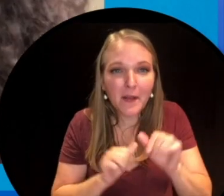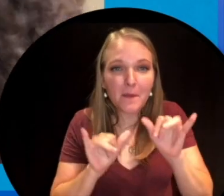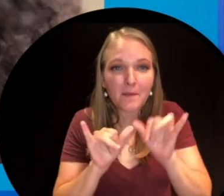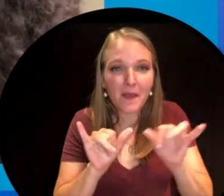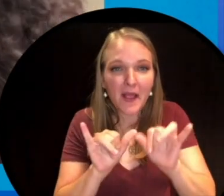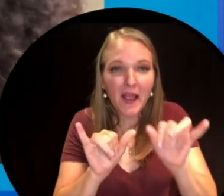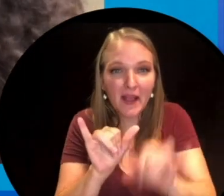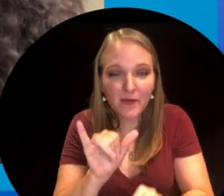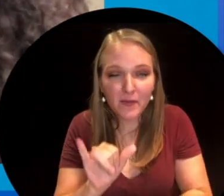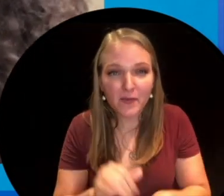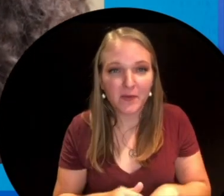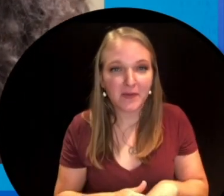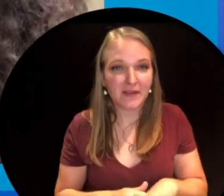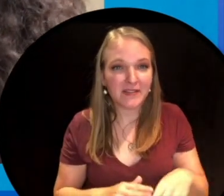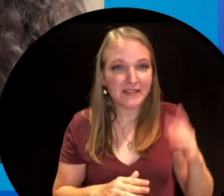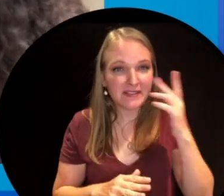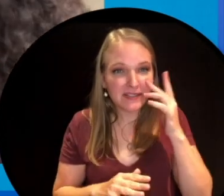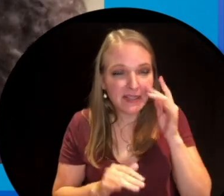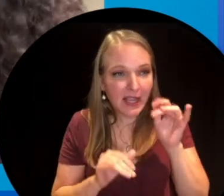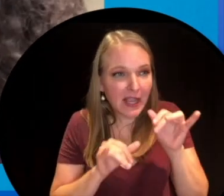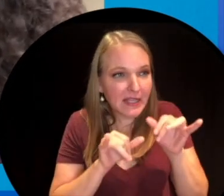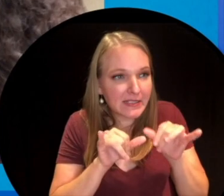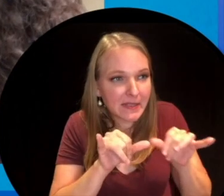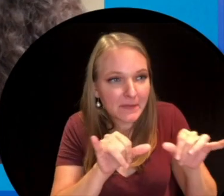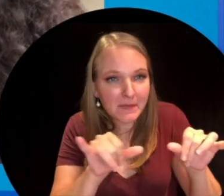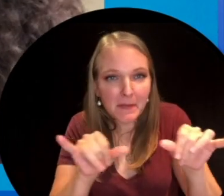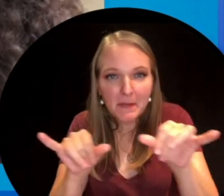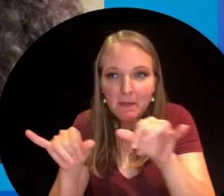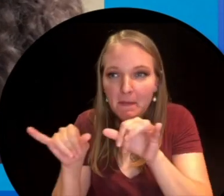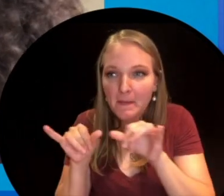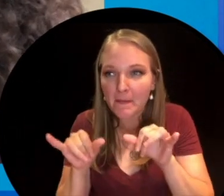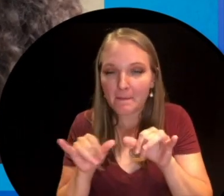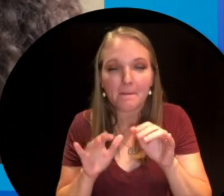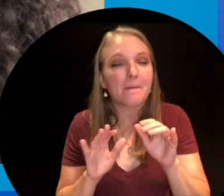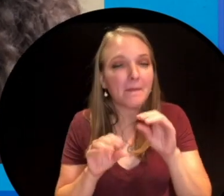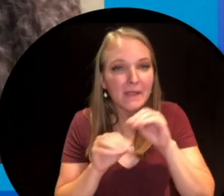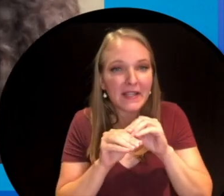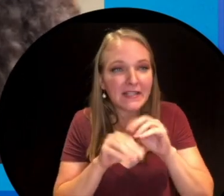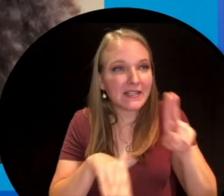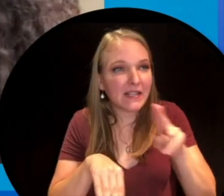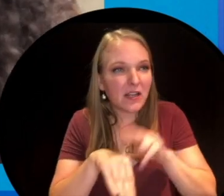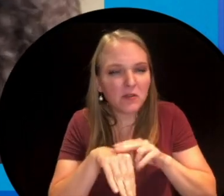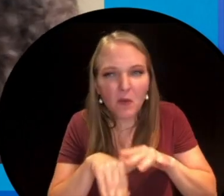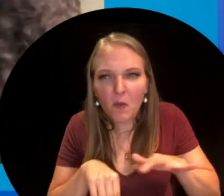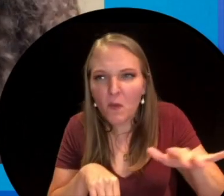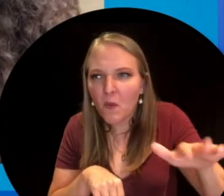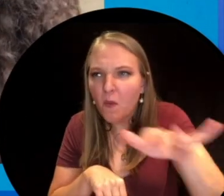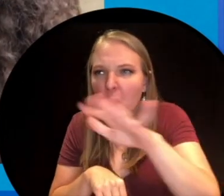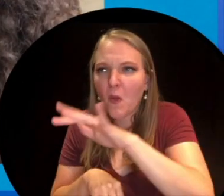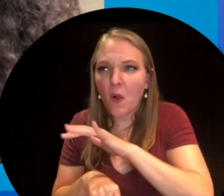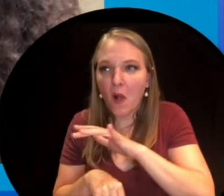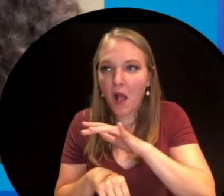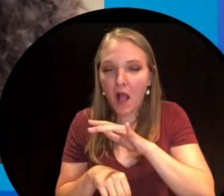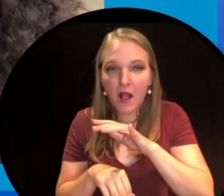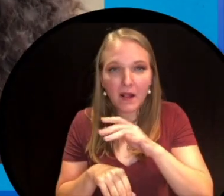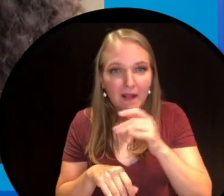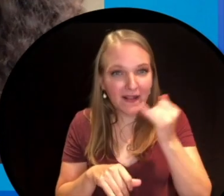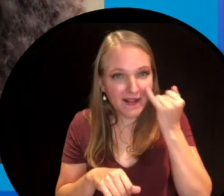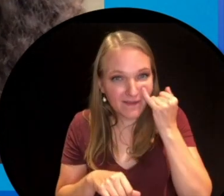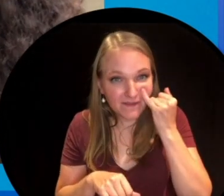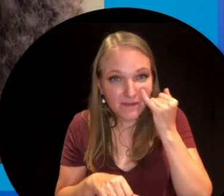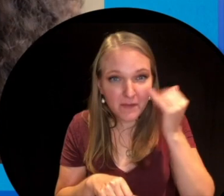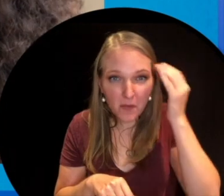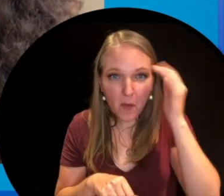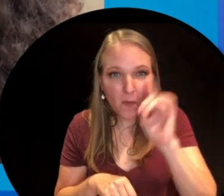And these kinds of patterns and symmetry repeat in nature all around. If you only know where to look